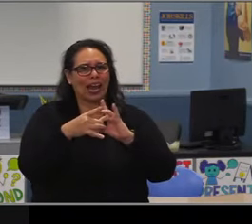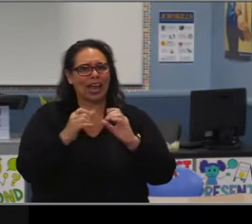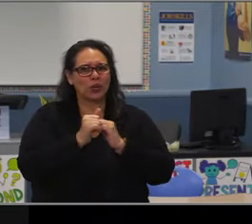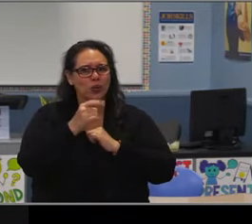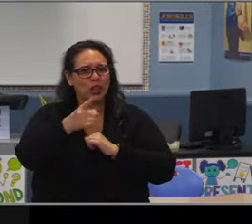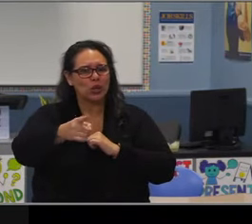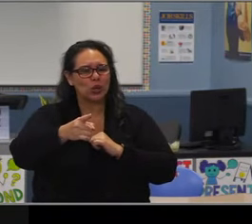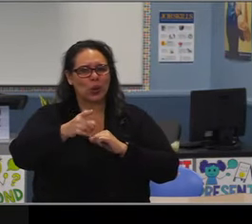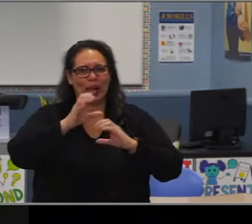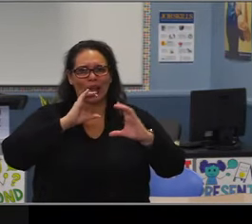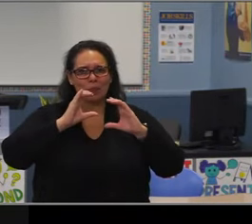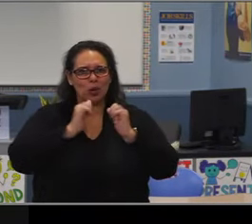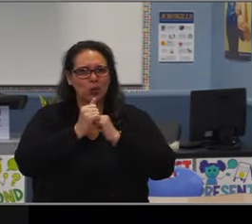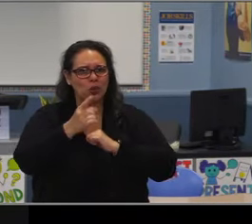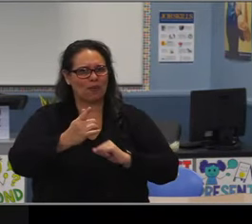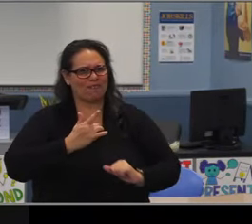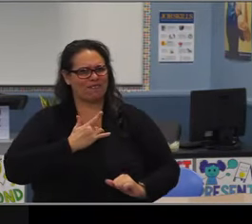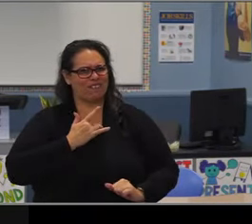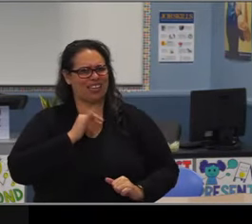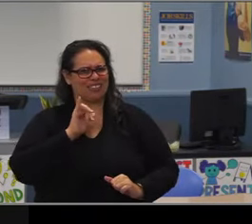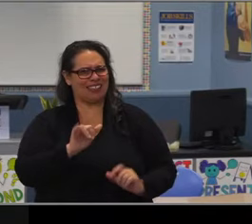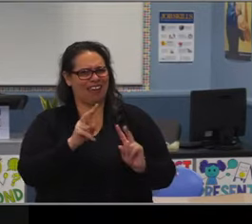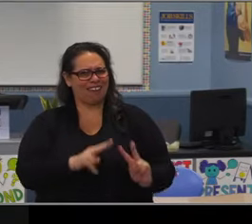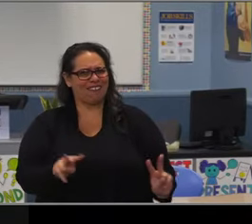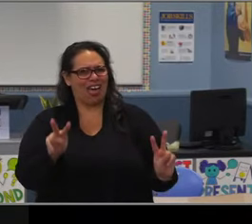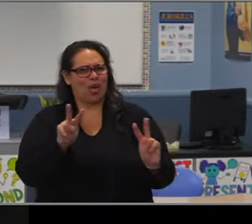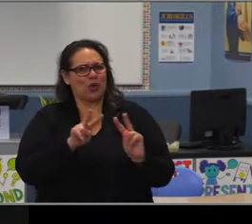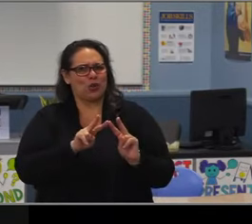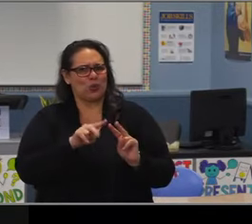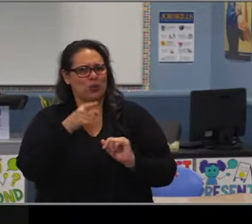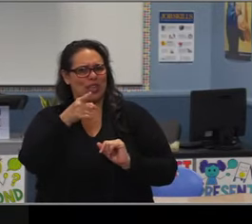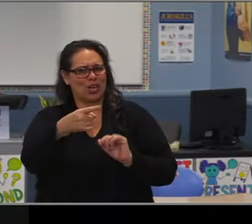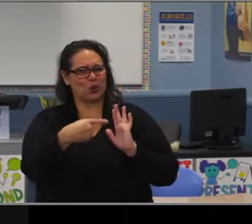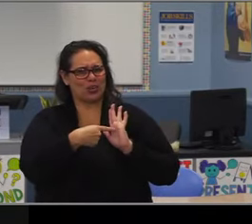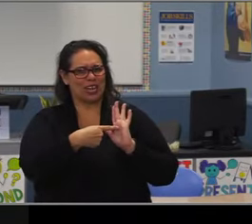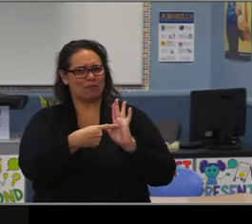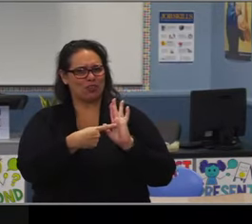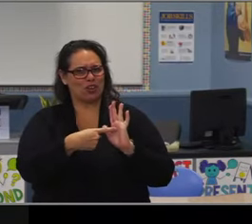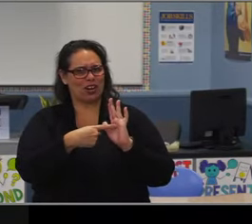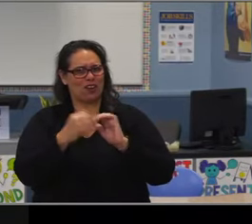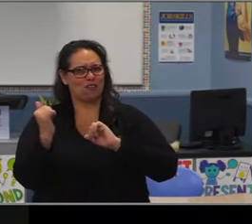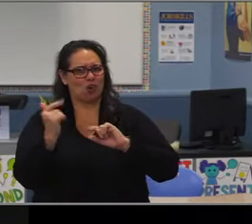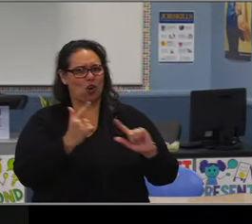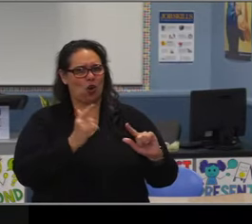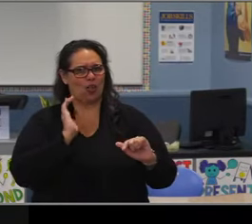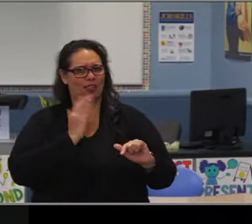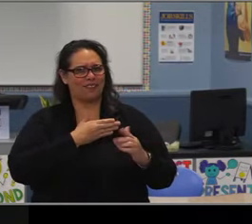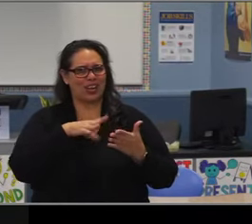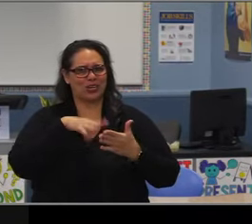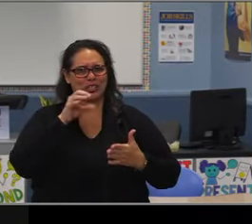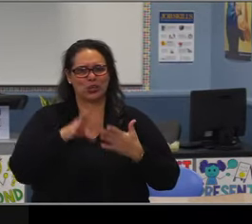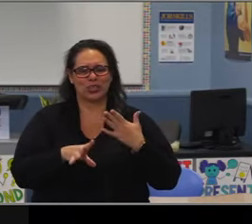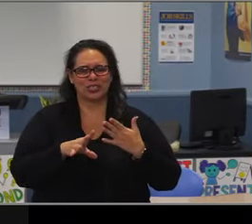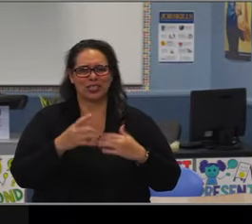your unwavering support for our teachers, for our staff, for our administrators, you will truly be missed thanks, Jon.